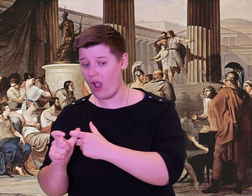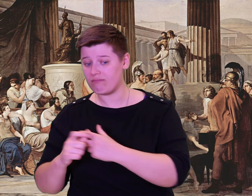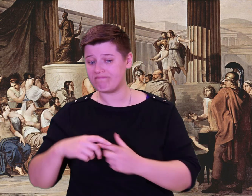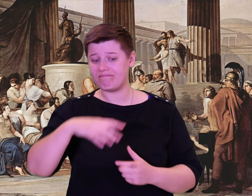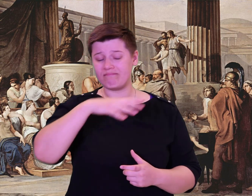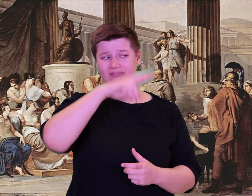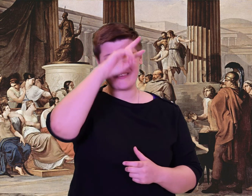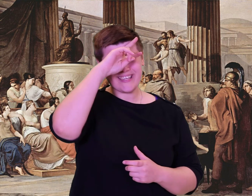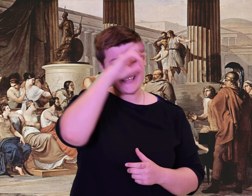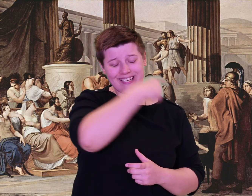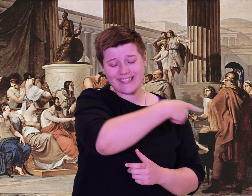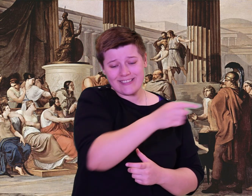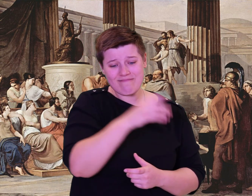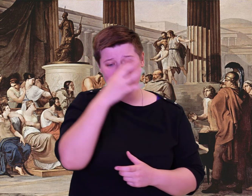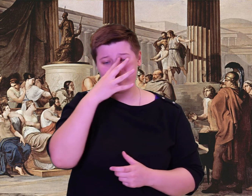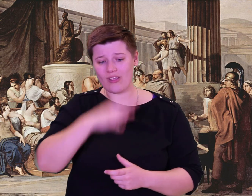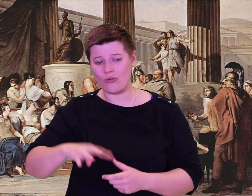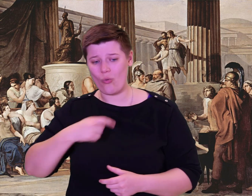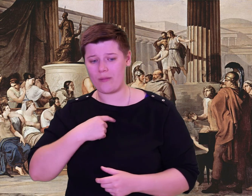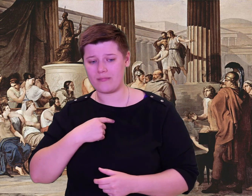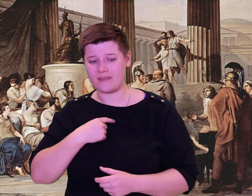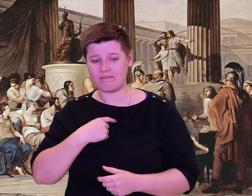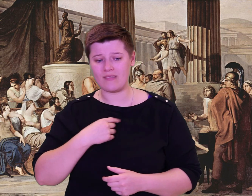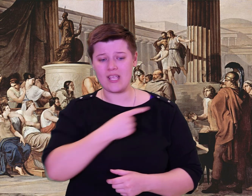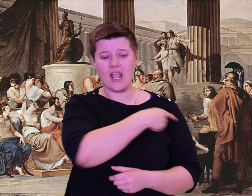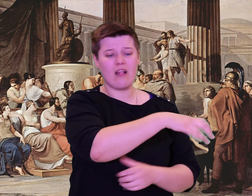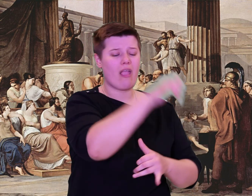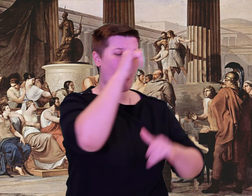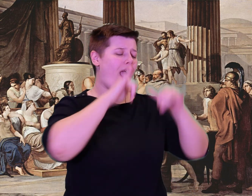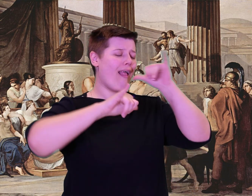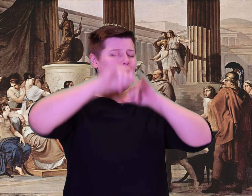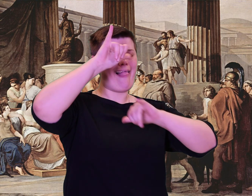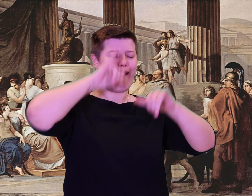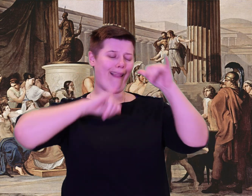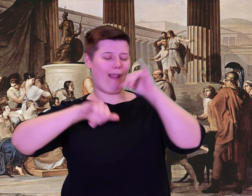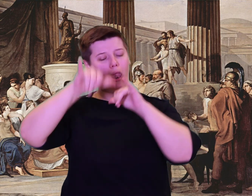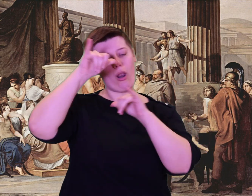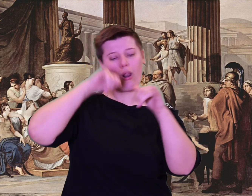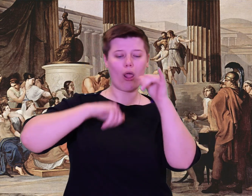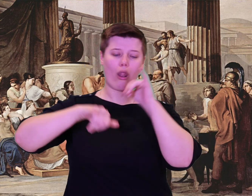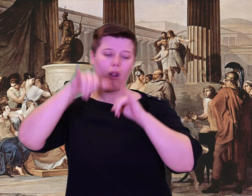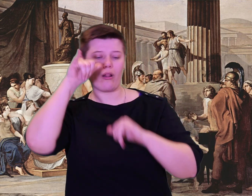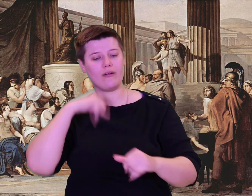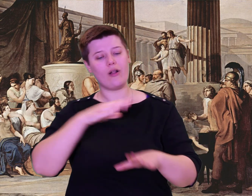must run away. Those fools refused to listen.